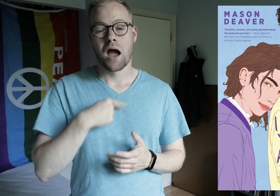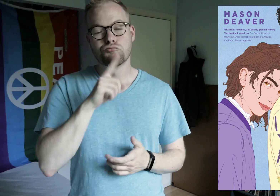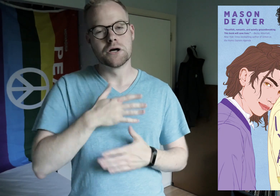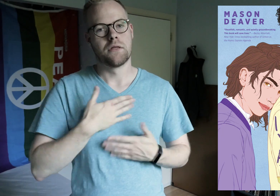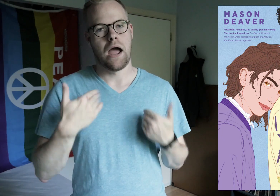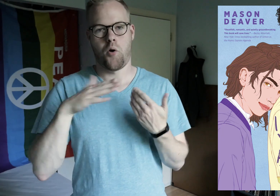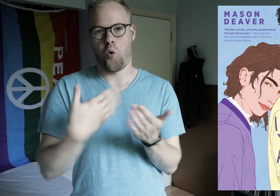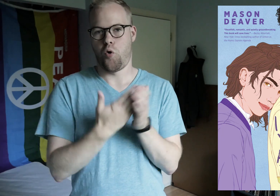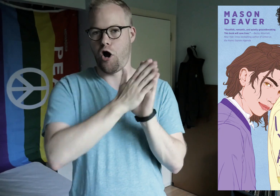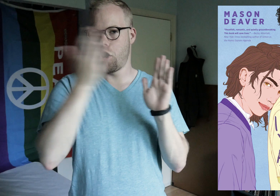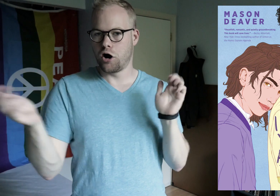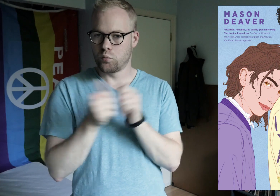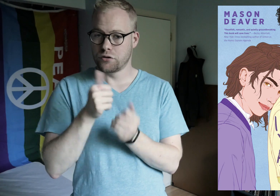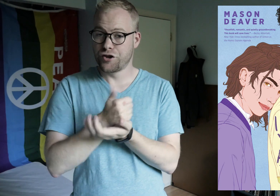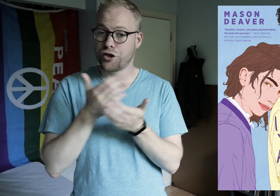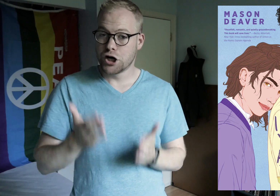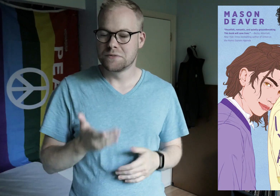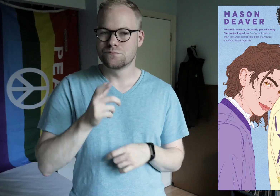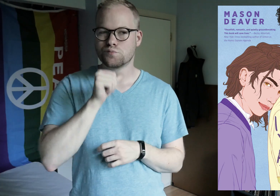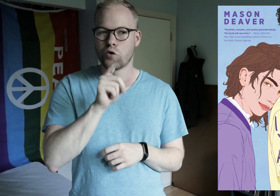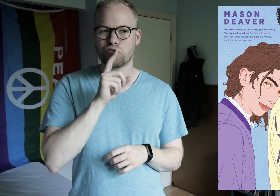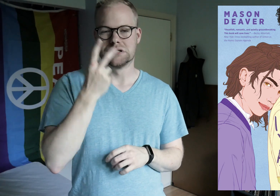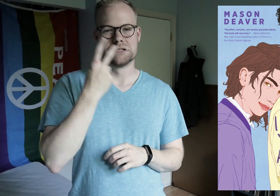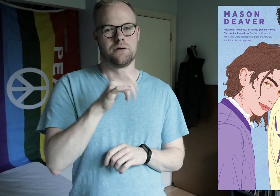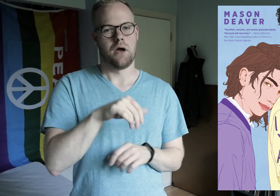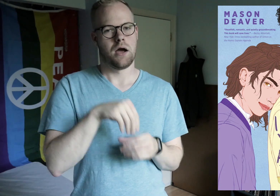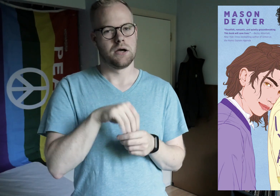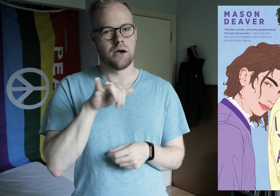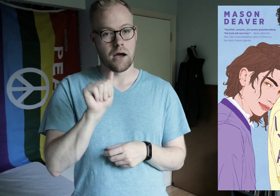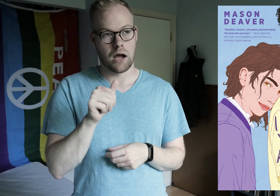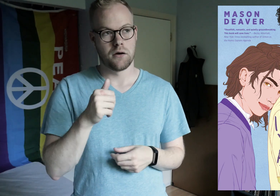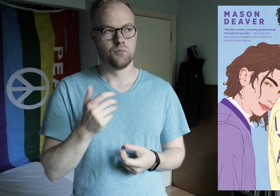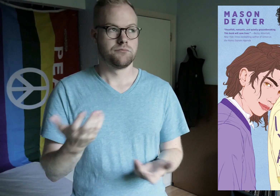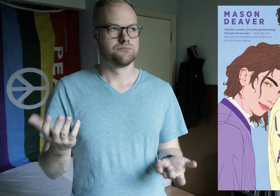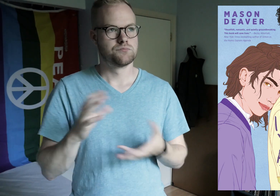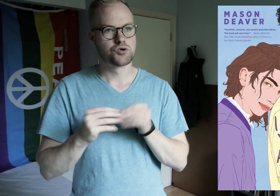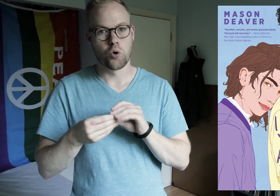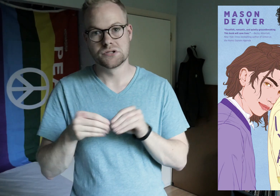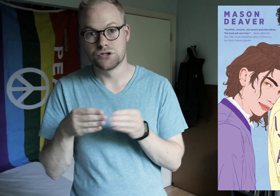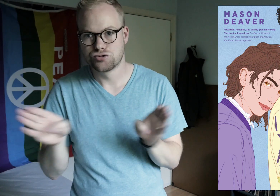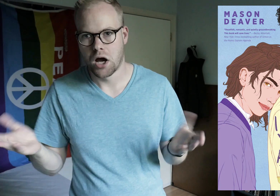I’m really glad there was a whole arc with the therapist, you don’t really see that in YA. Well, stories in general.